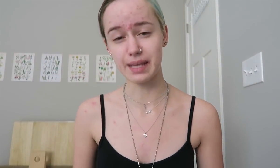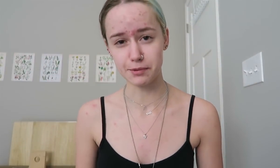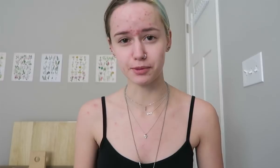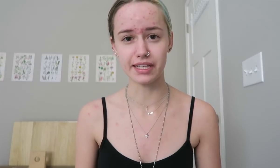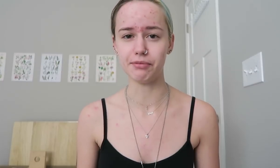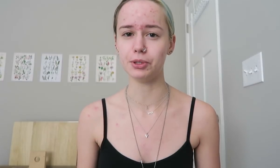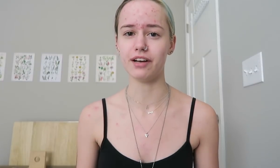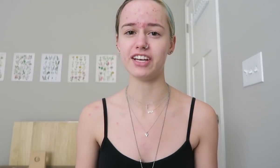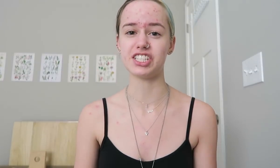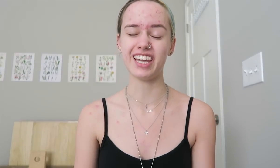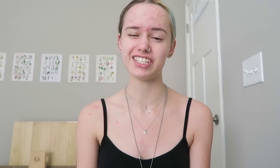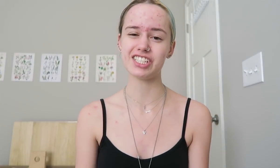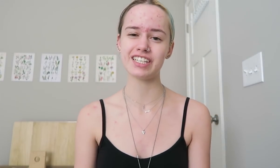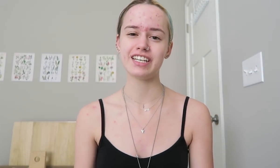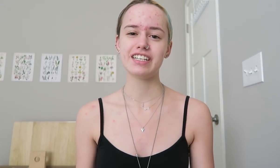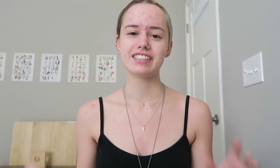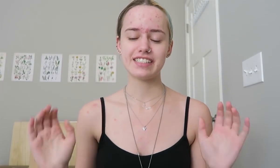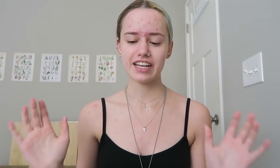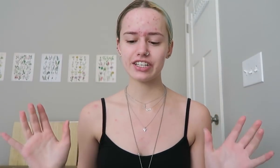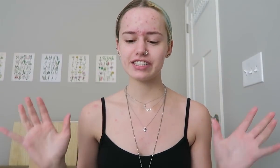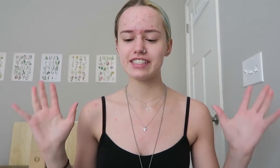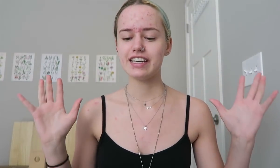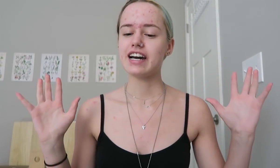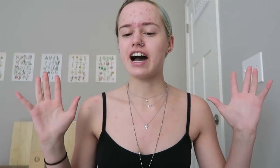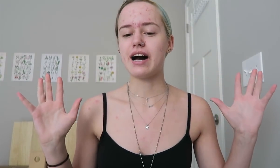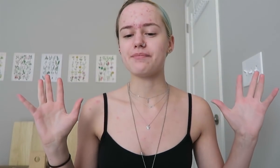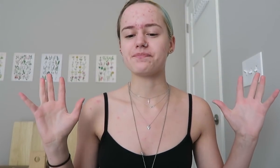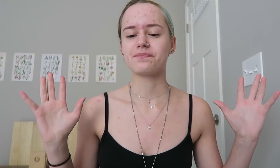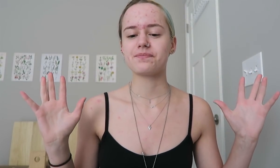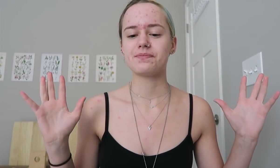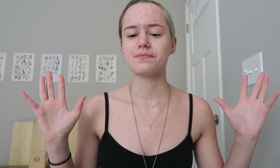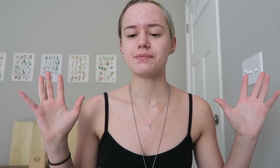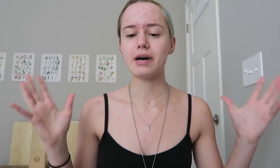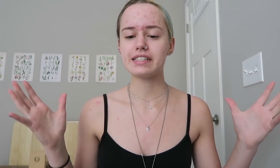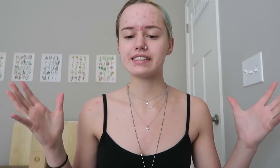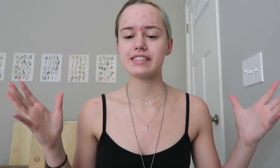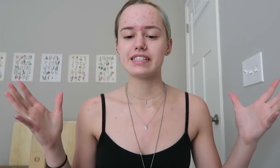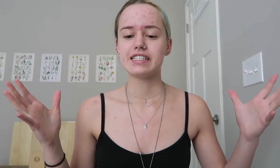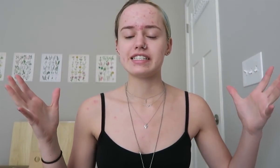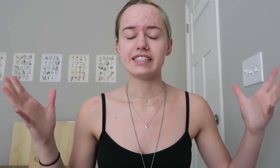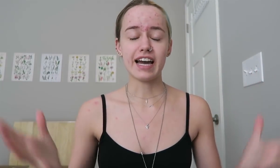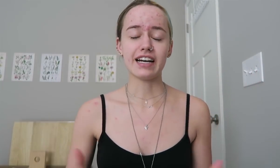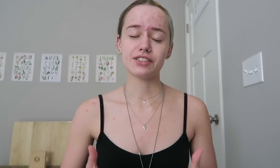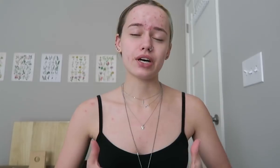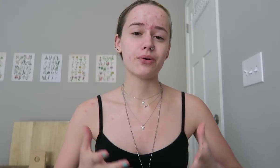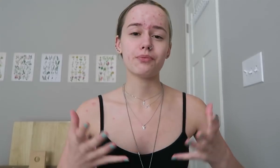acceptable level of education standards. Um, but, Yeah, so